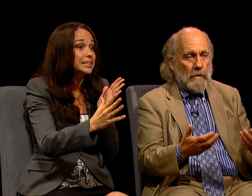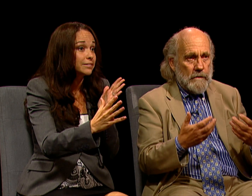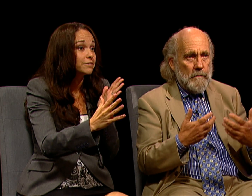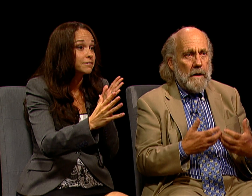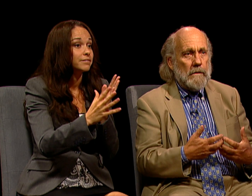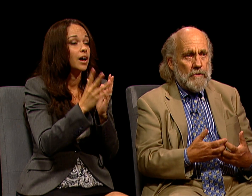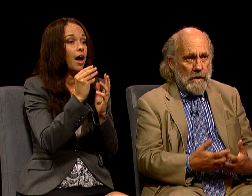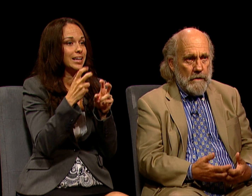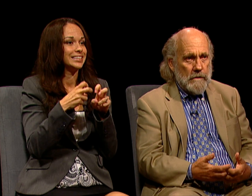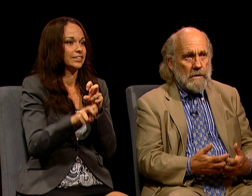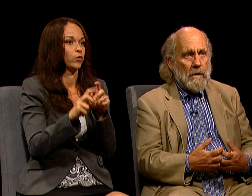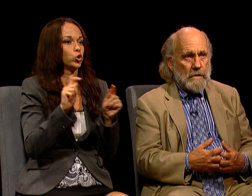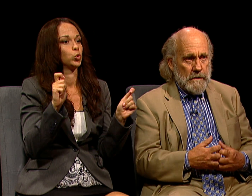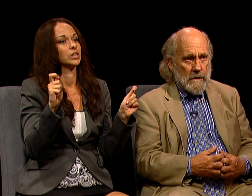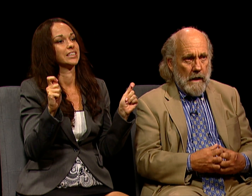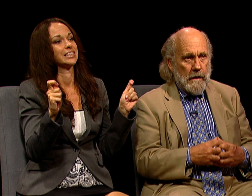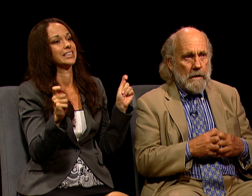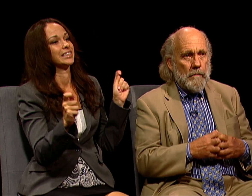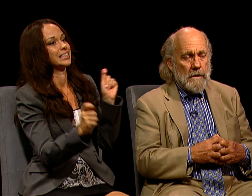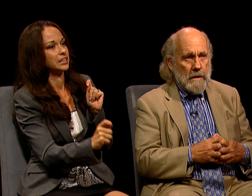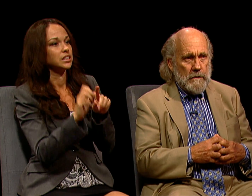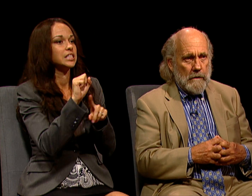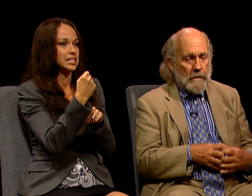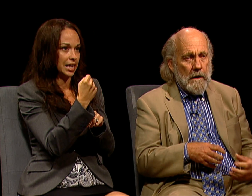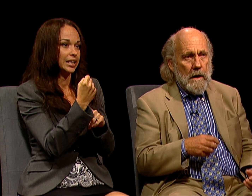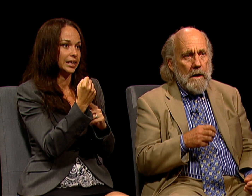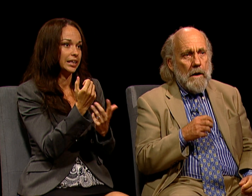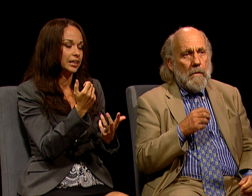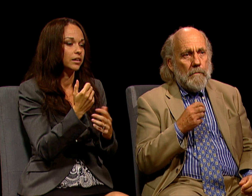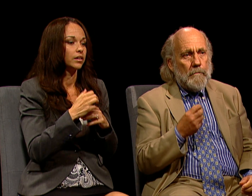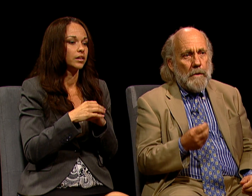TO MAKE THE CHANGES TO OUR SOCIETY THAT WE NEED TO.